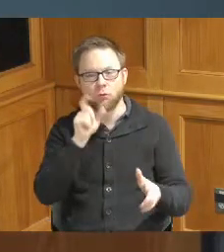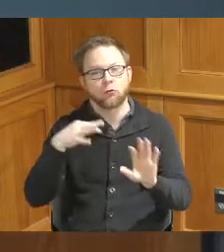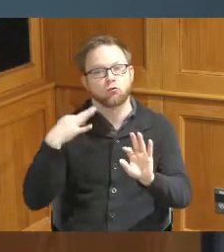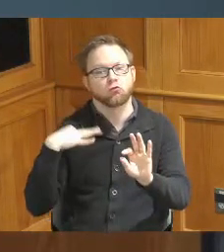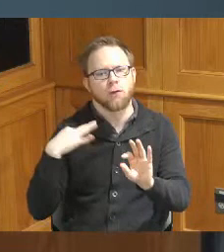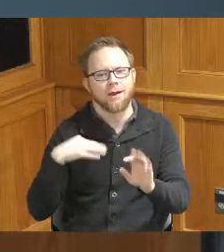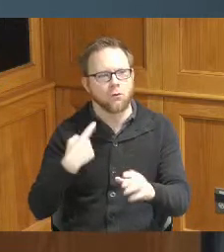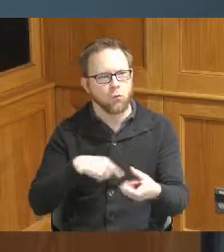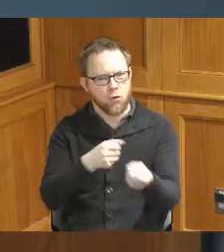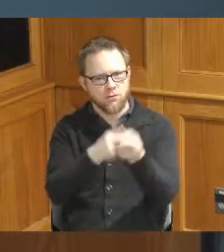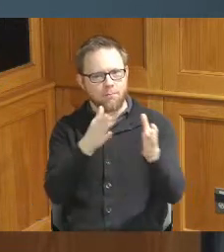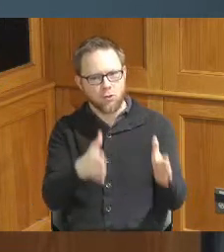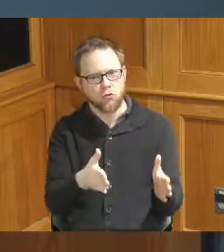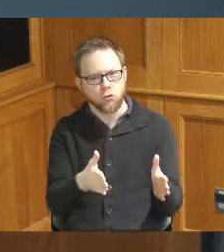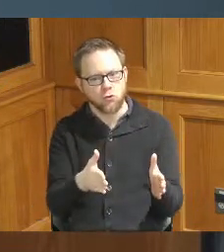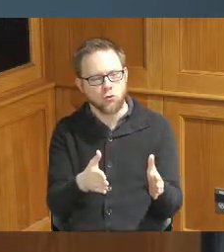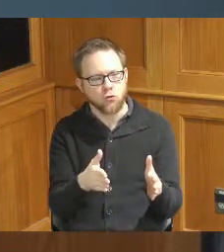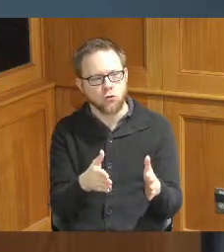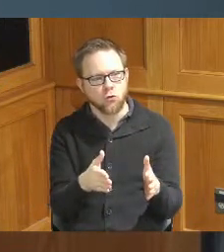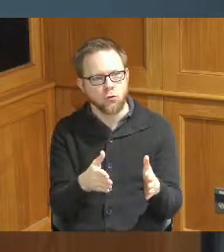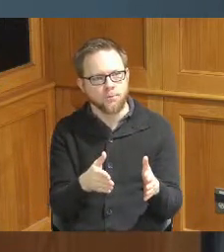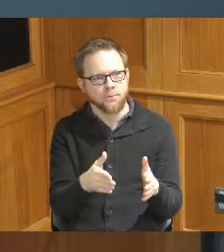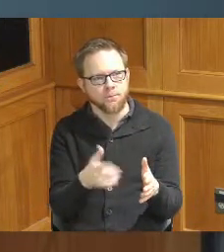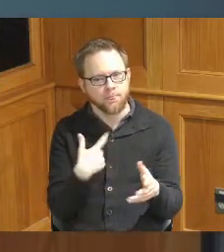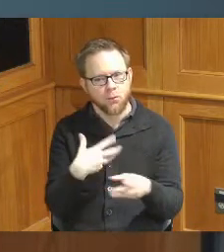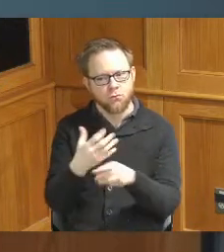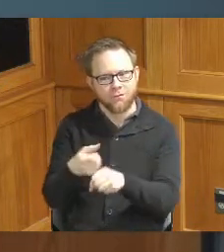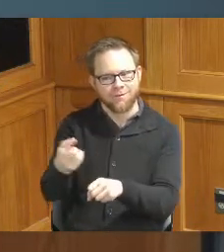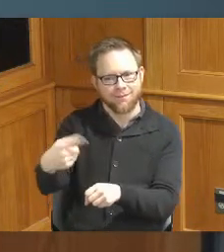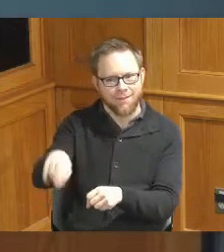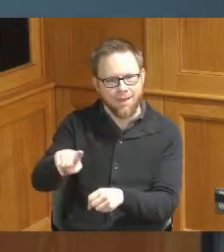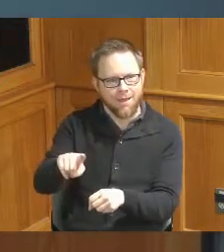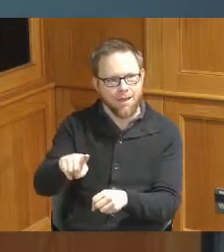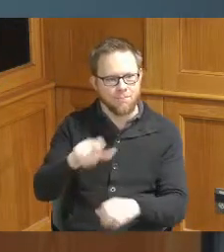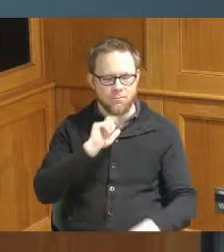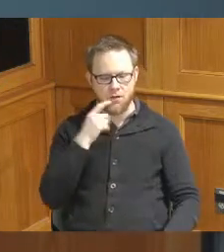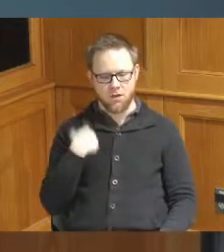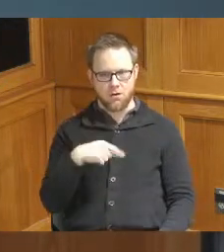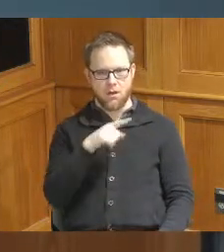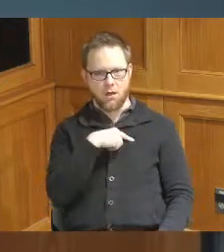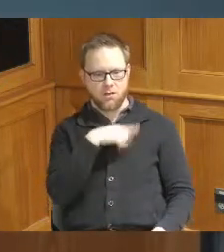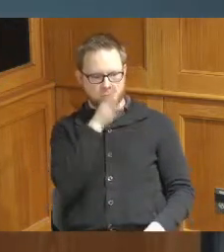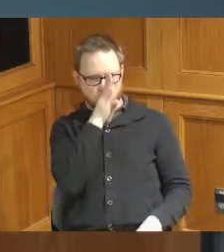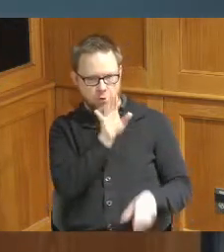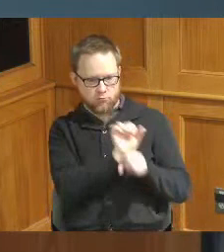a sponsor of this and we we're trusting them instead of us doing it directly we're trusting